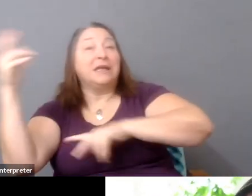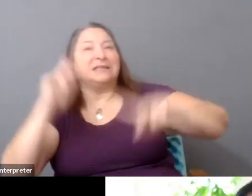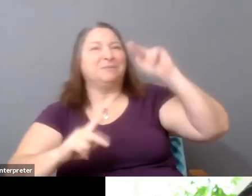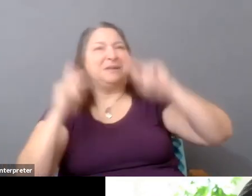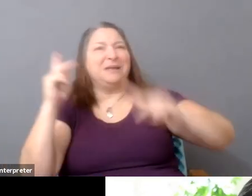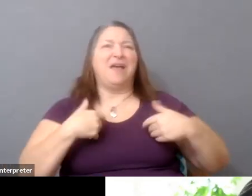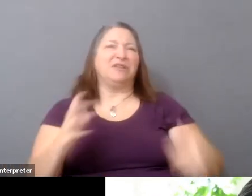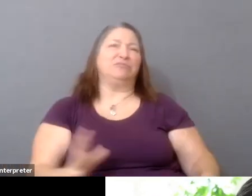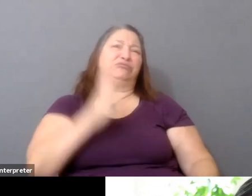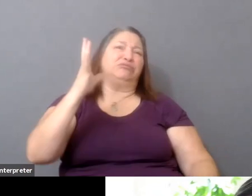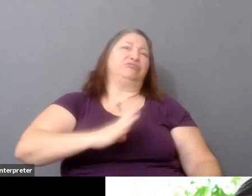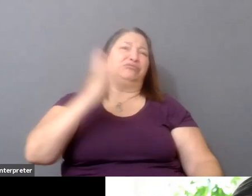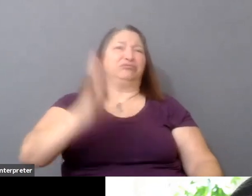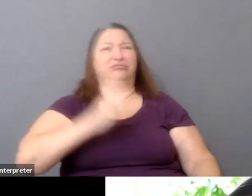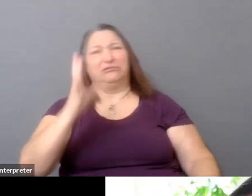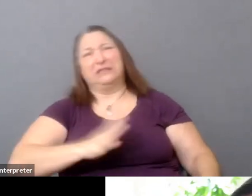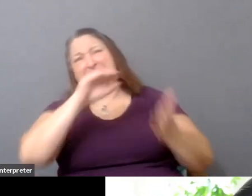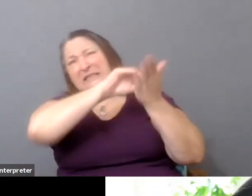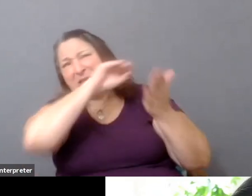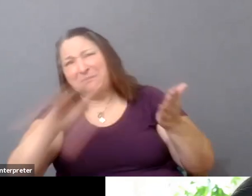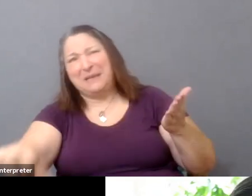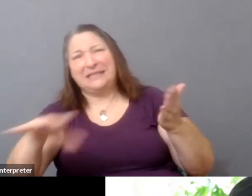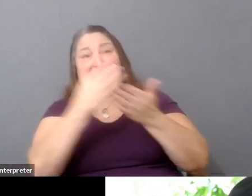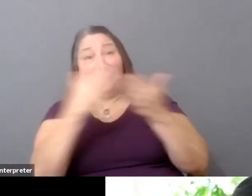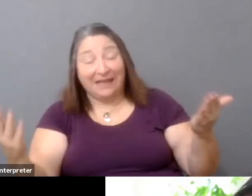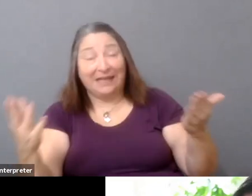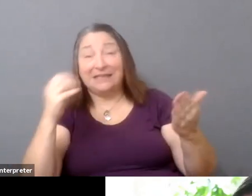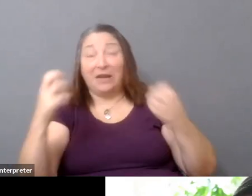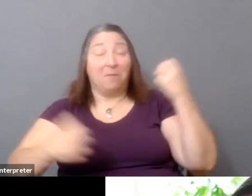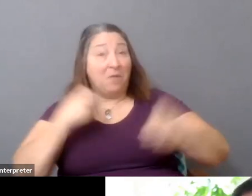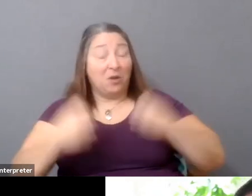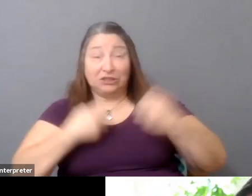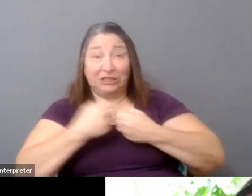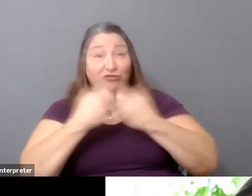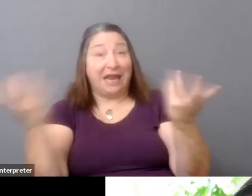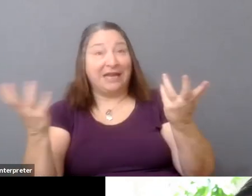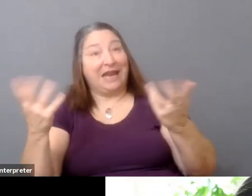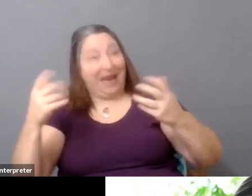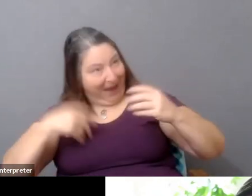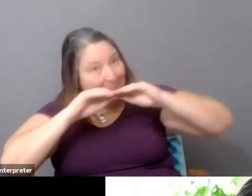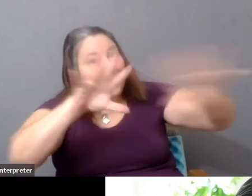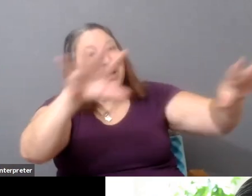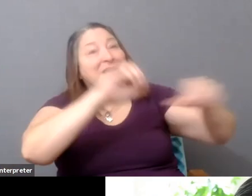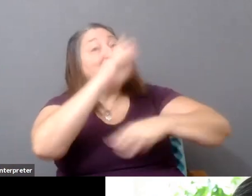are extremely expensive and emotionally draining they put out in the world with this expectation that people are going to show up to your party,